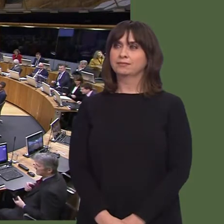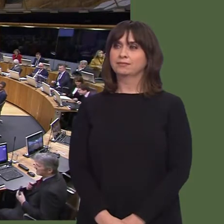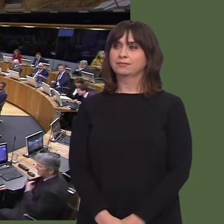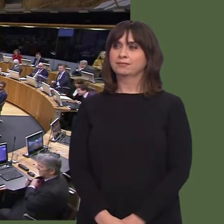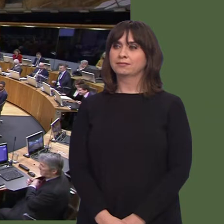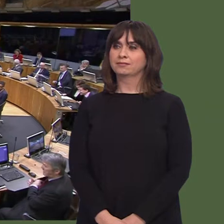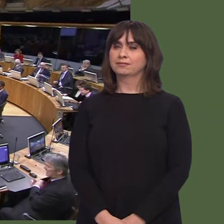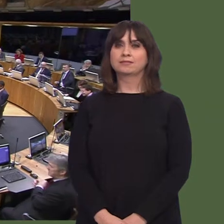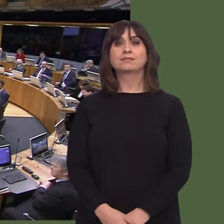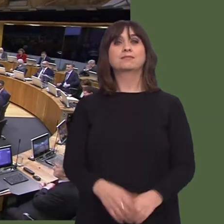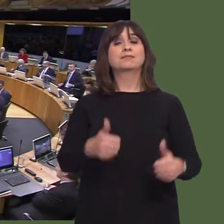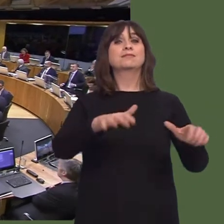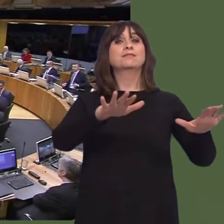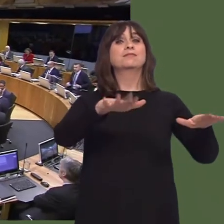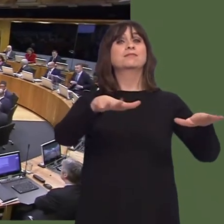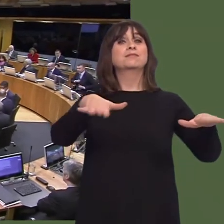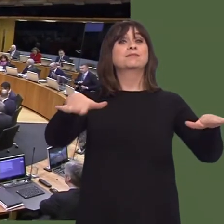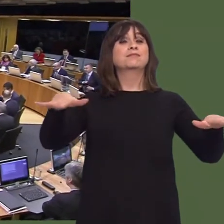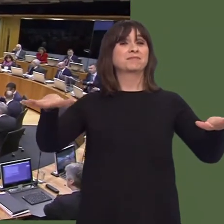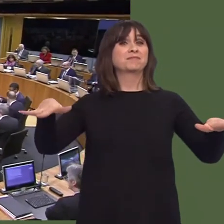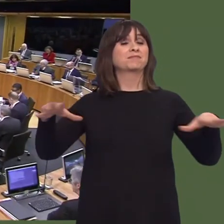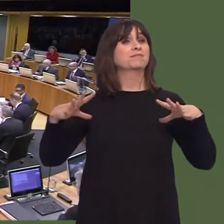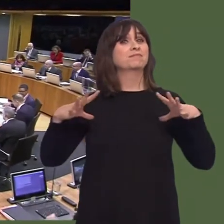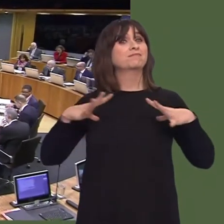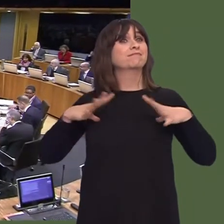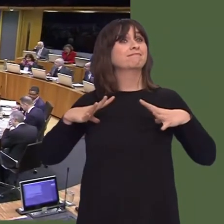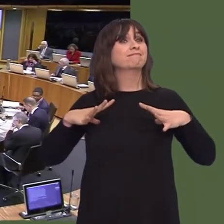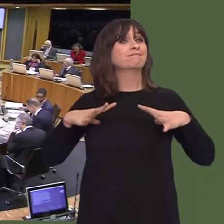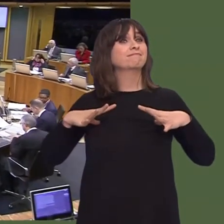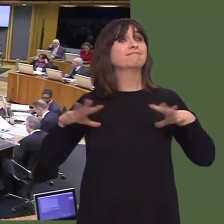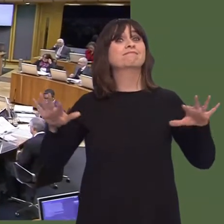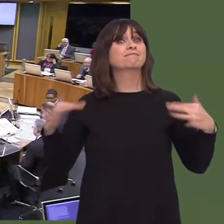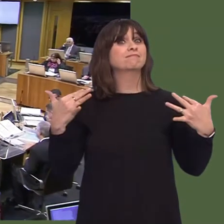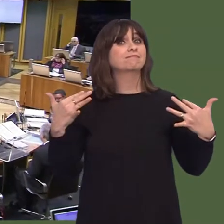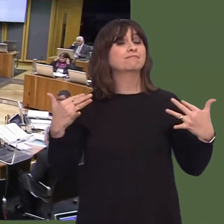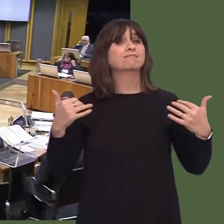FMQ_English Y Llywydd / The Llywydd: So, the next item